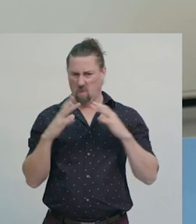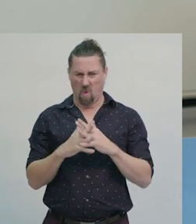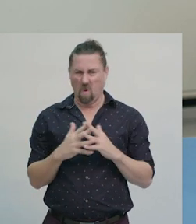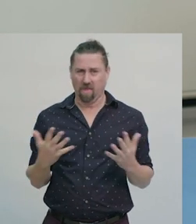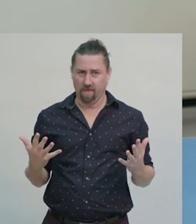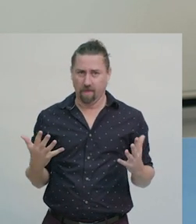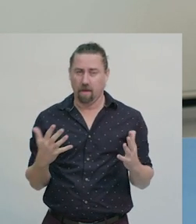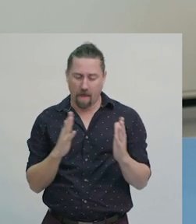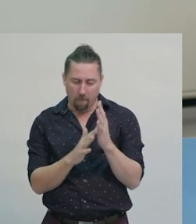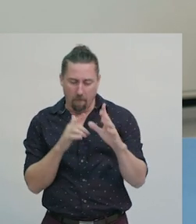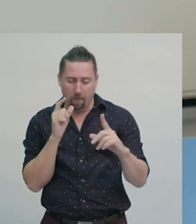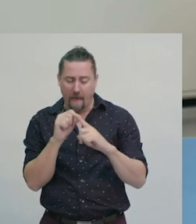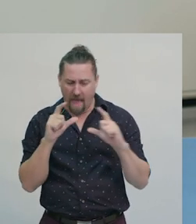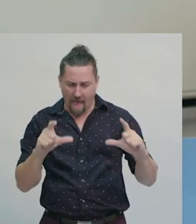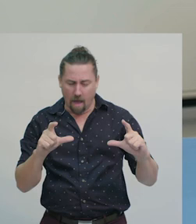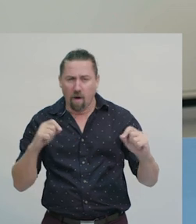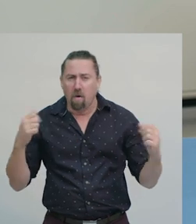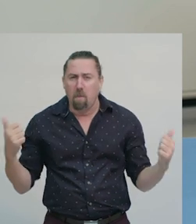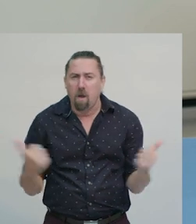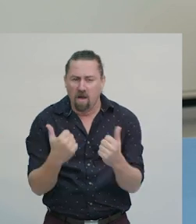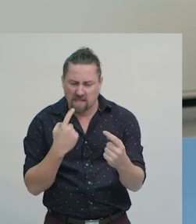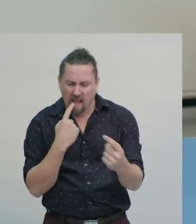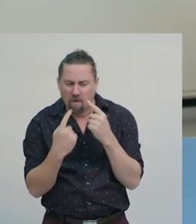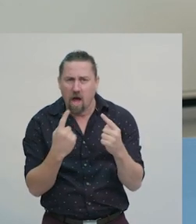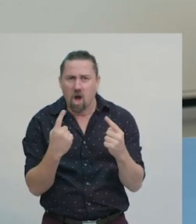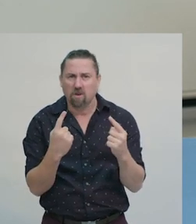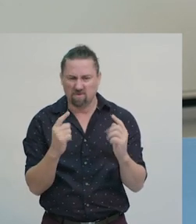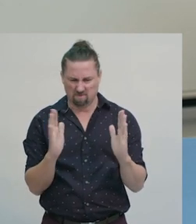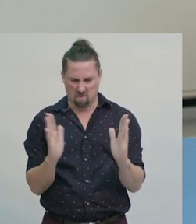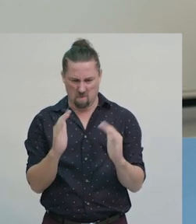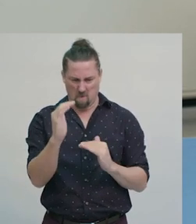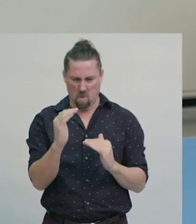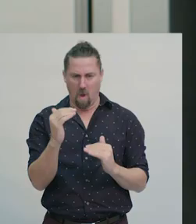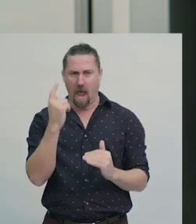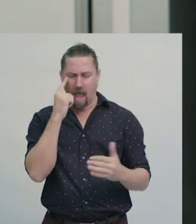they show us a large amount of information in a small space.